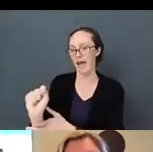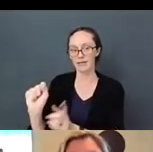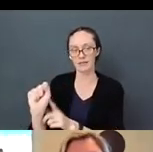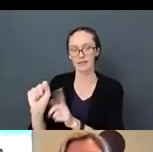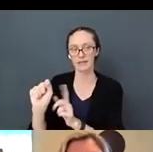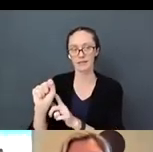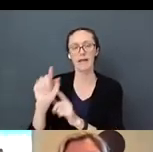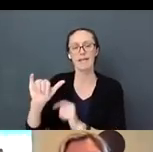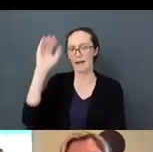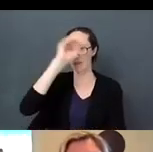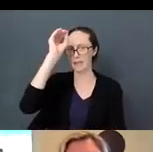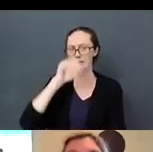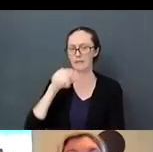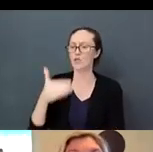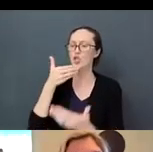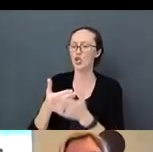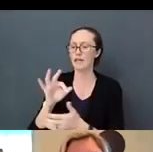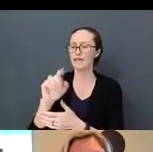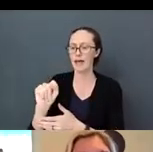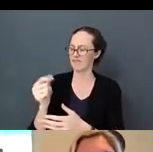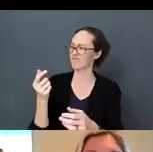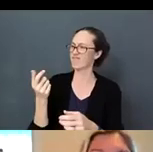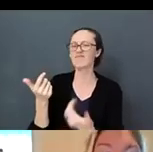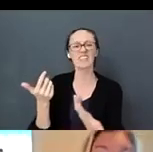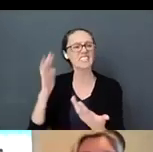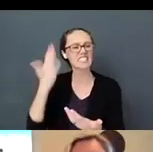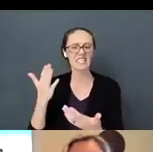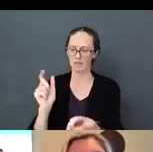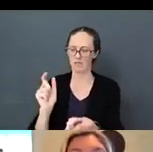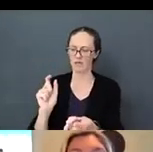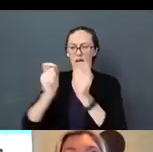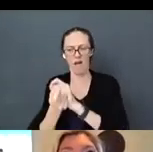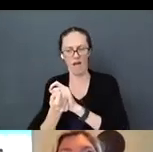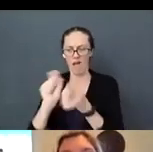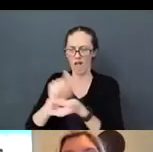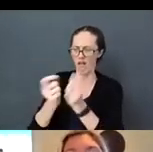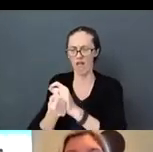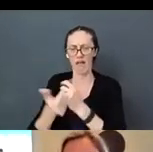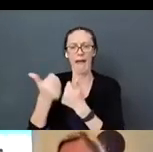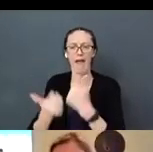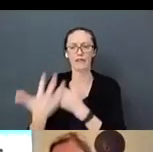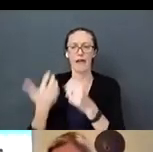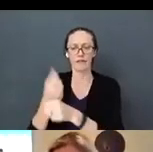good fat seems to change every five years. So I’m interested on your opinion on good fat.